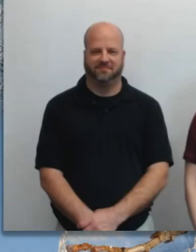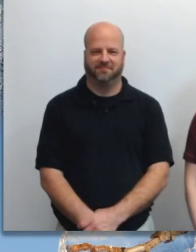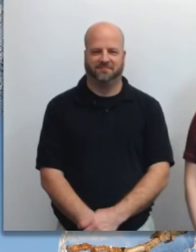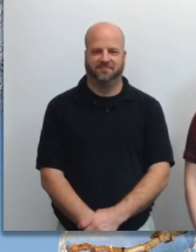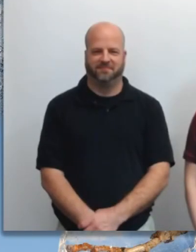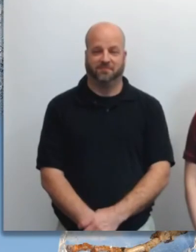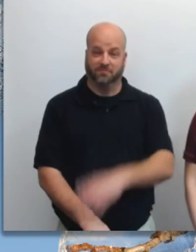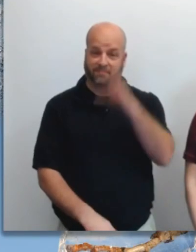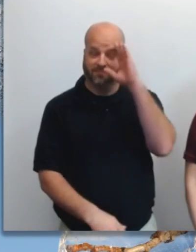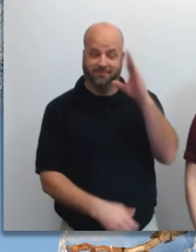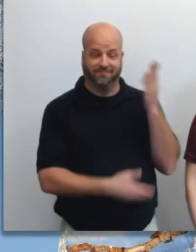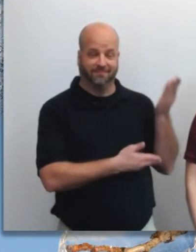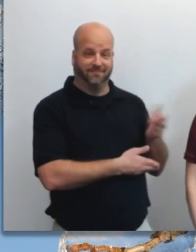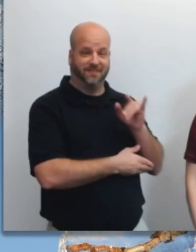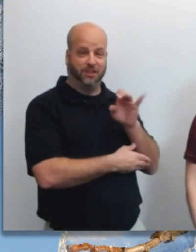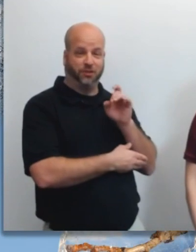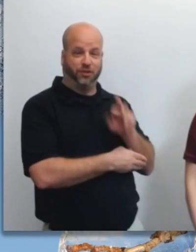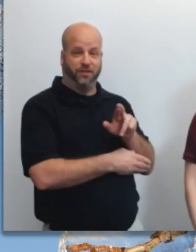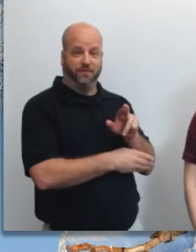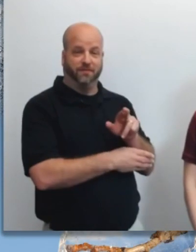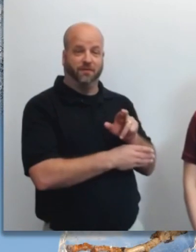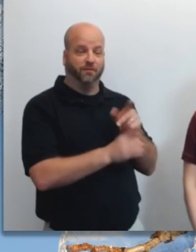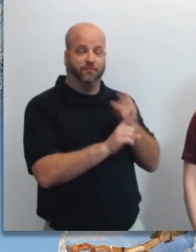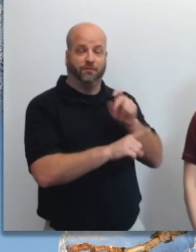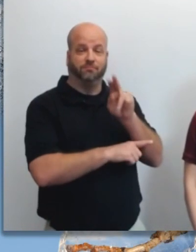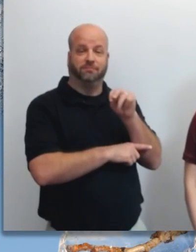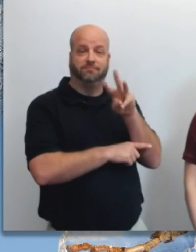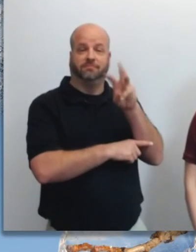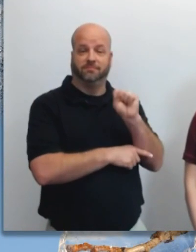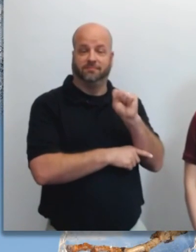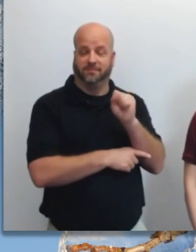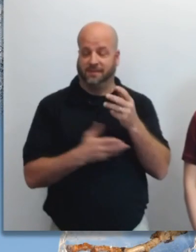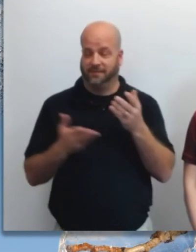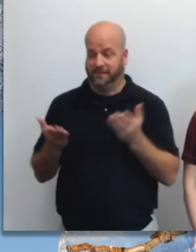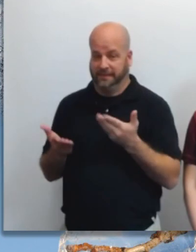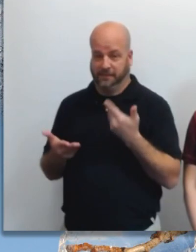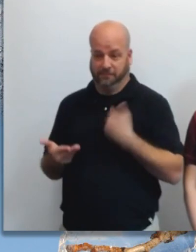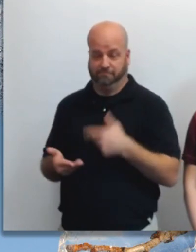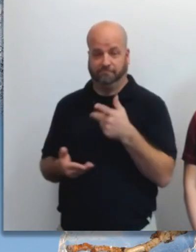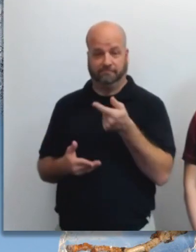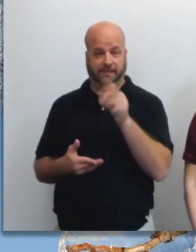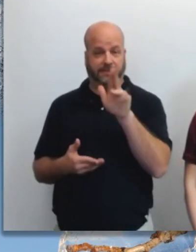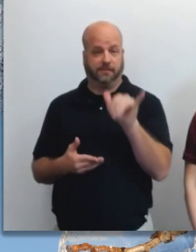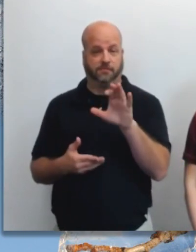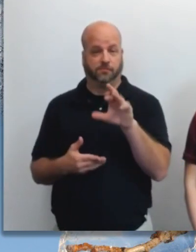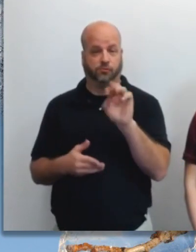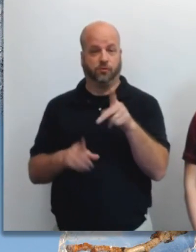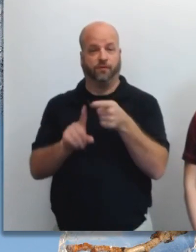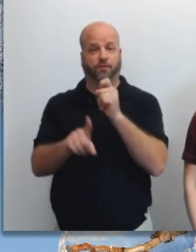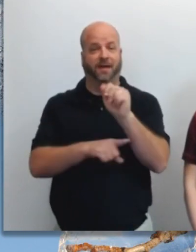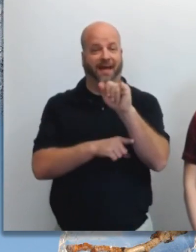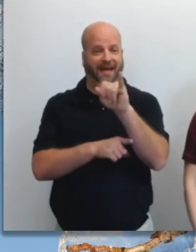Hi, I'm Jennifer Saari with the National Weather Service and I'm joined by Gary Crook from the Alabama Institute for the Deaf and Blind.